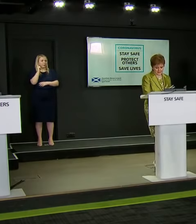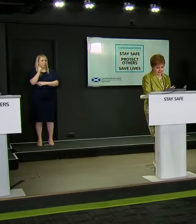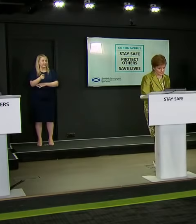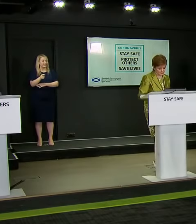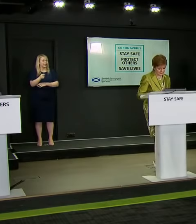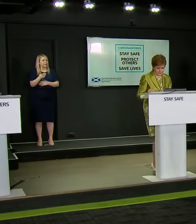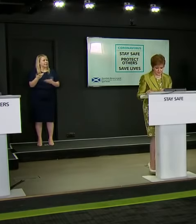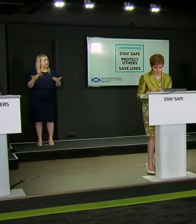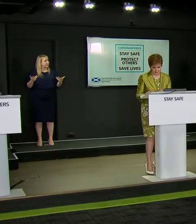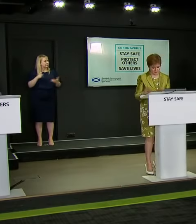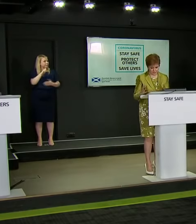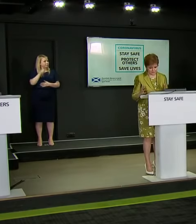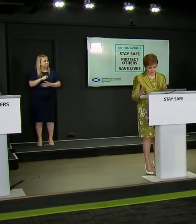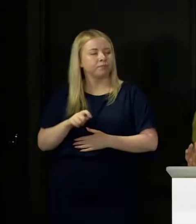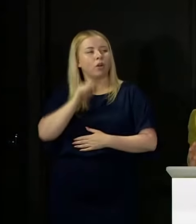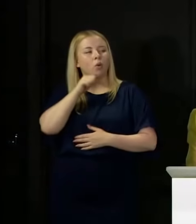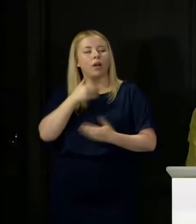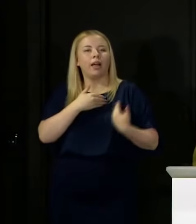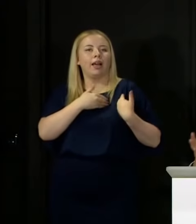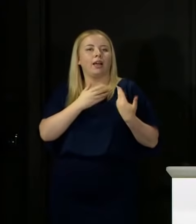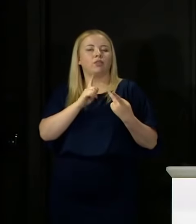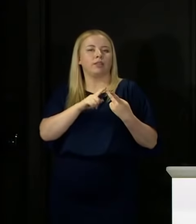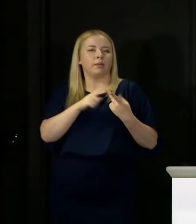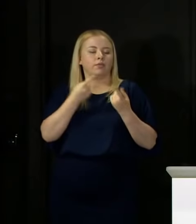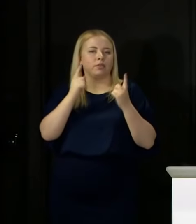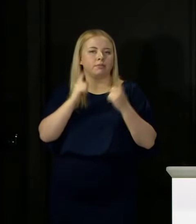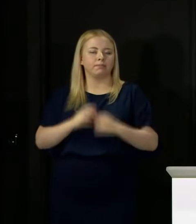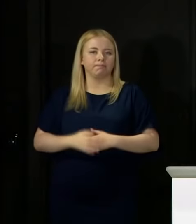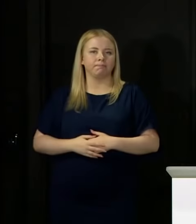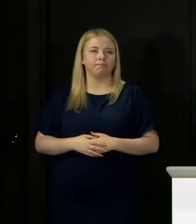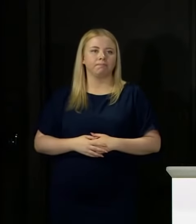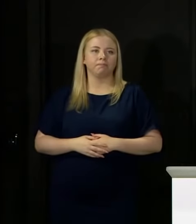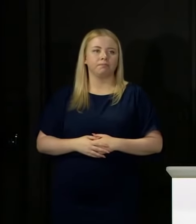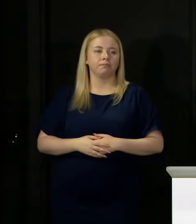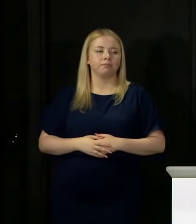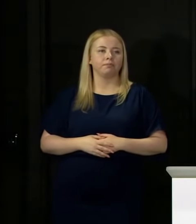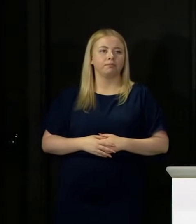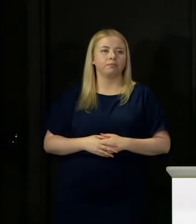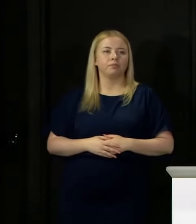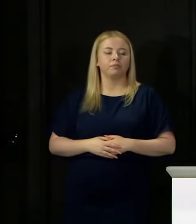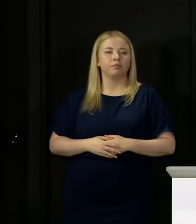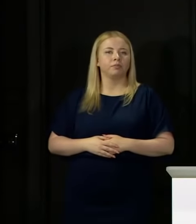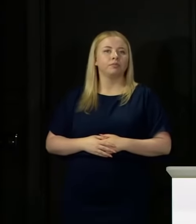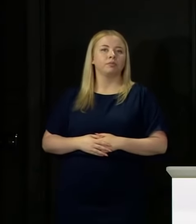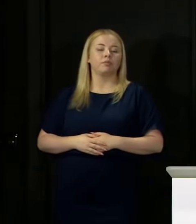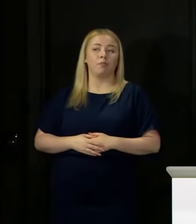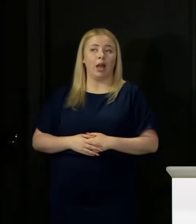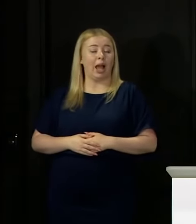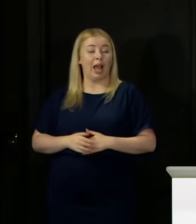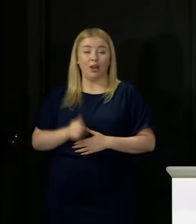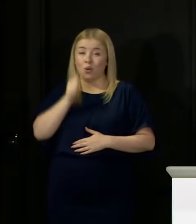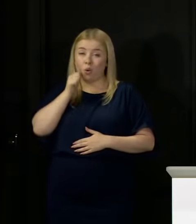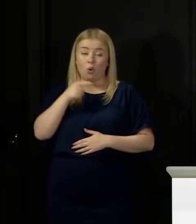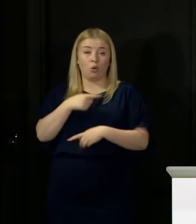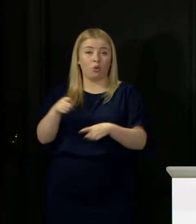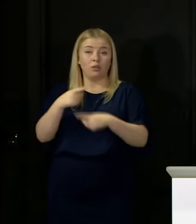I will hand over to the Deputy First Minister. Just briefly from me though, I don't underestimate the pressure on teachers right now, and I